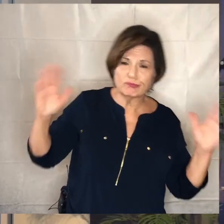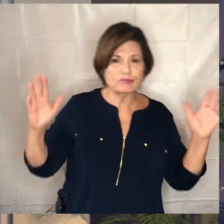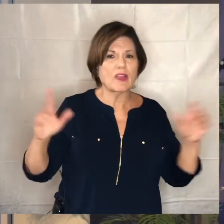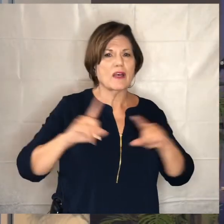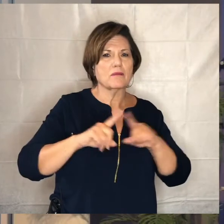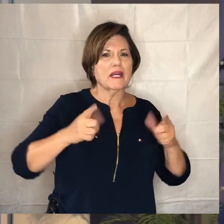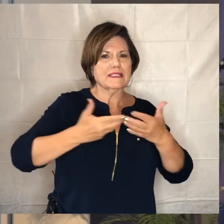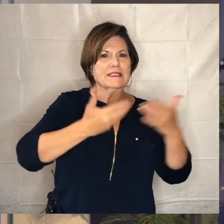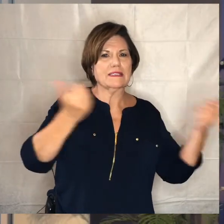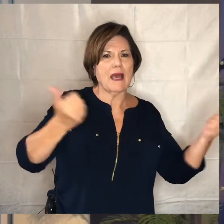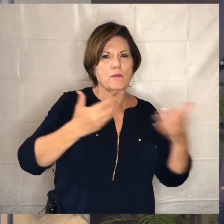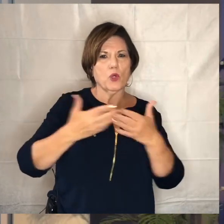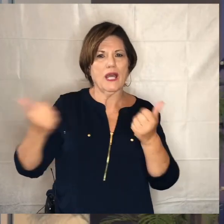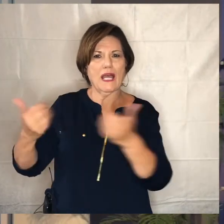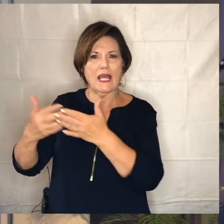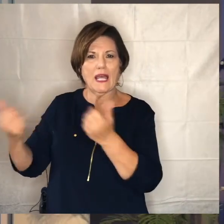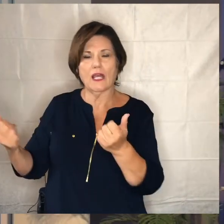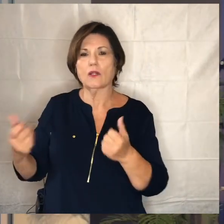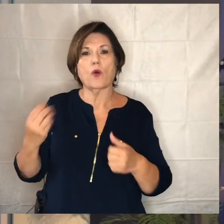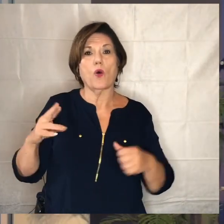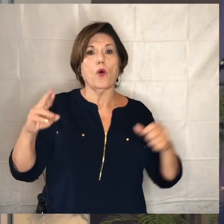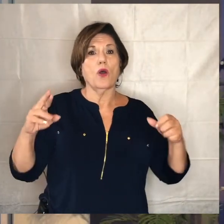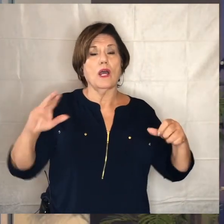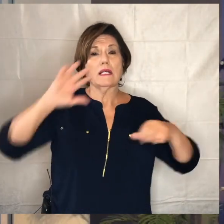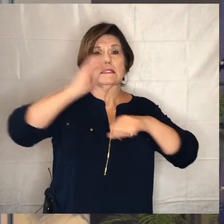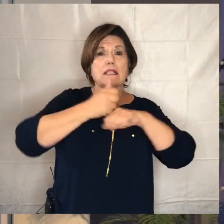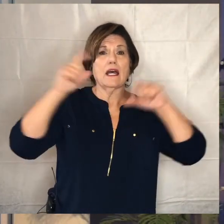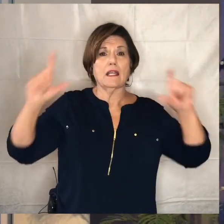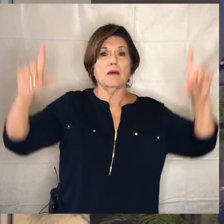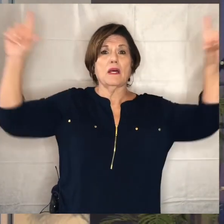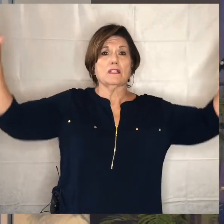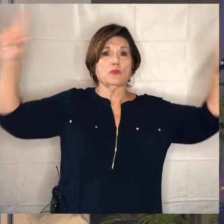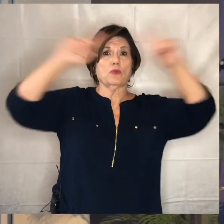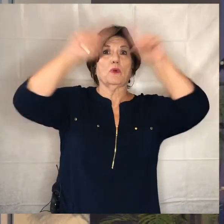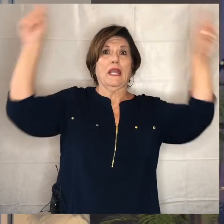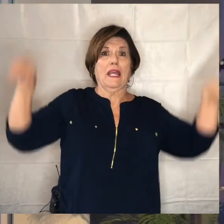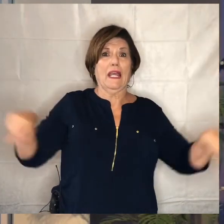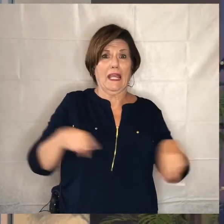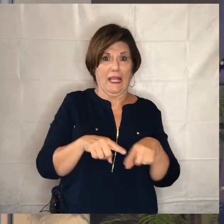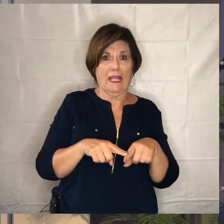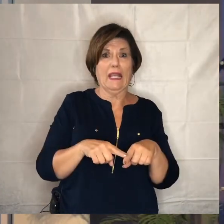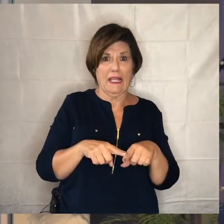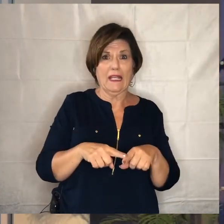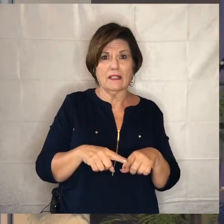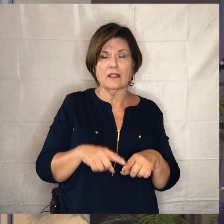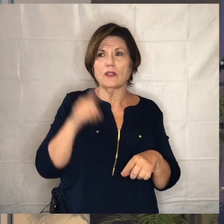of separate or that we would set up a screen out here on the labyrinth and you'd be able to sort of experience